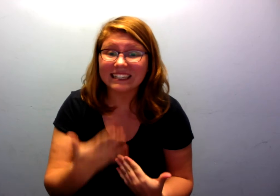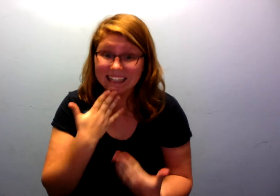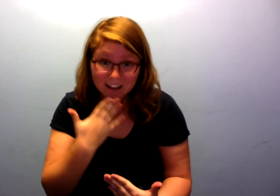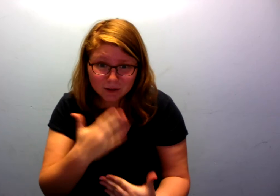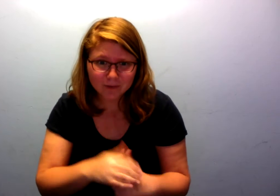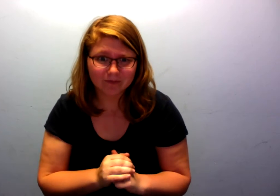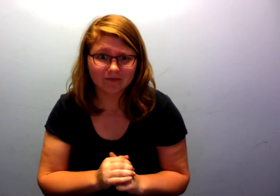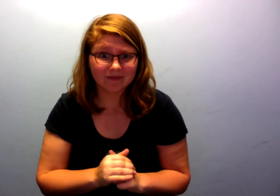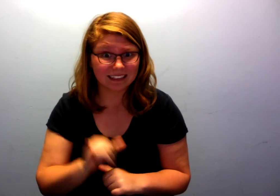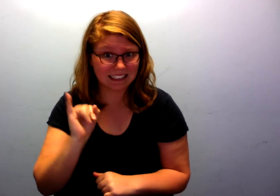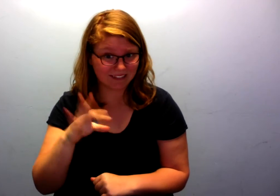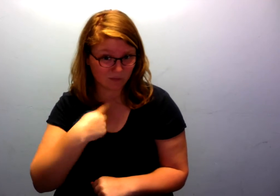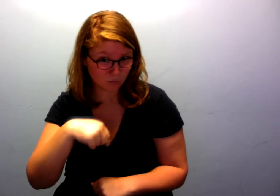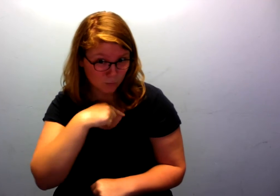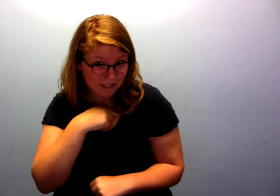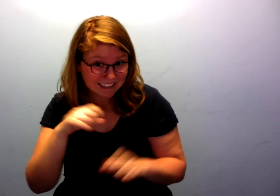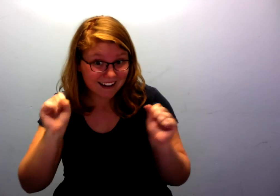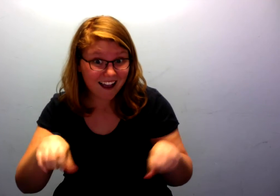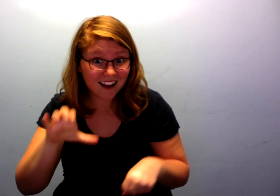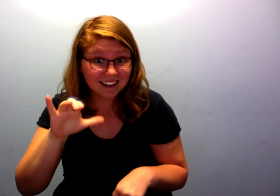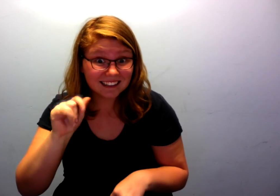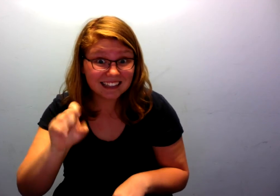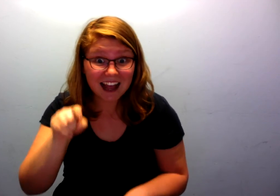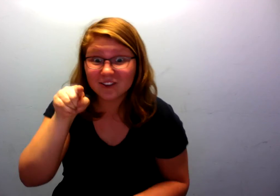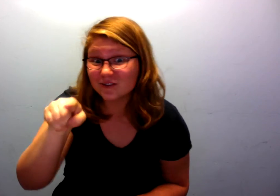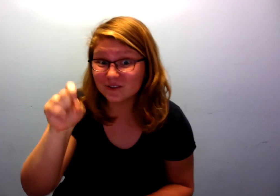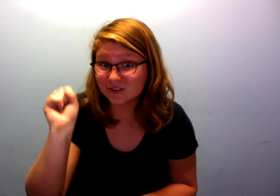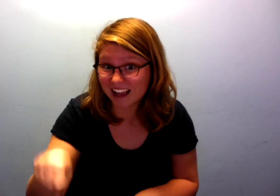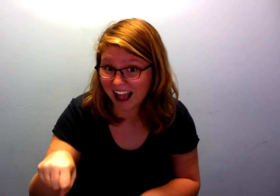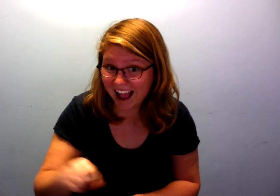Thank you! If we can cite, you can too!